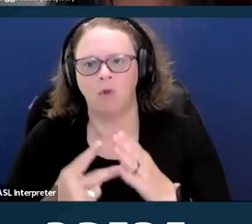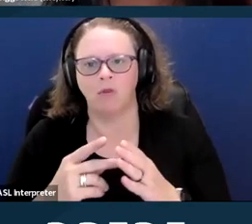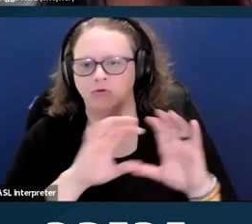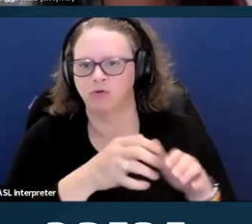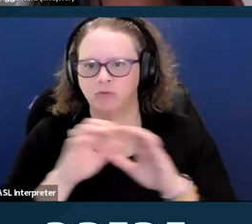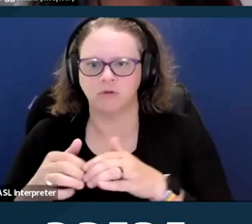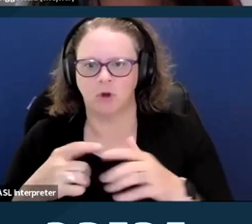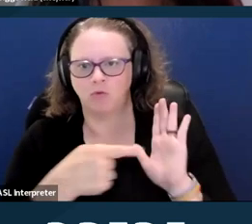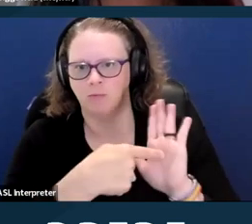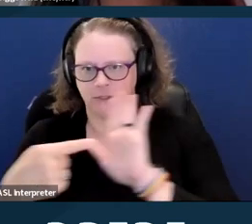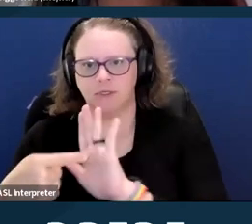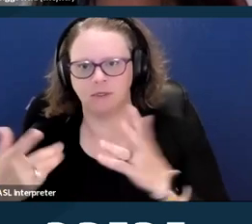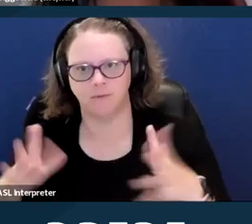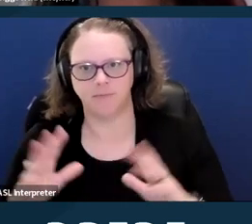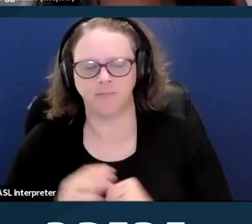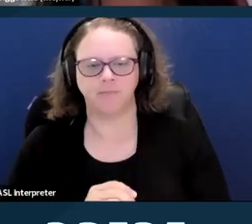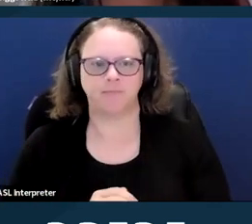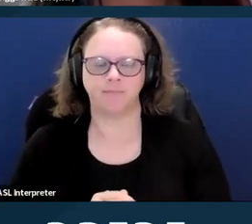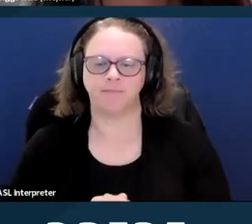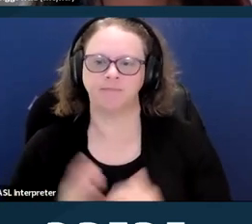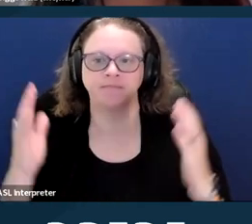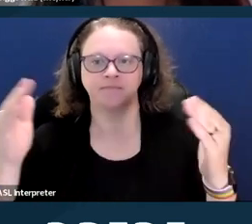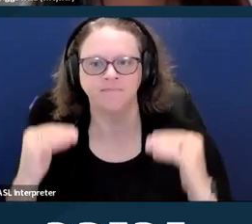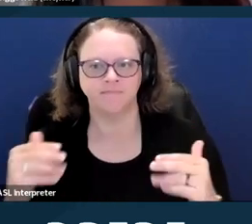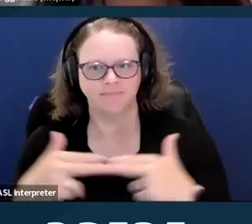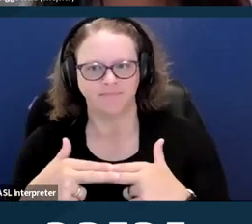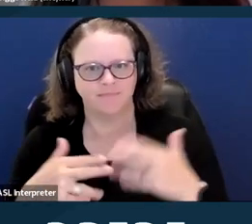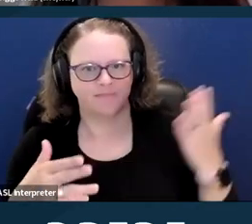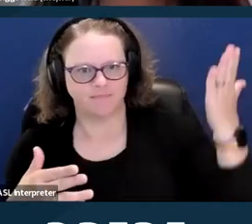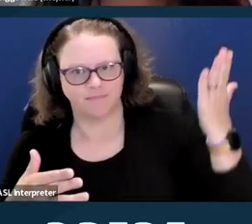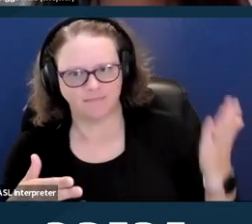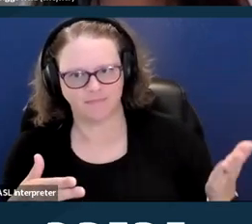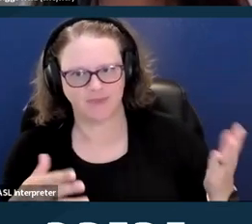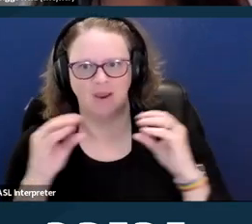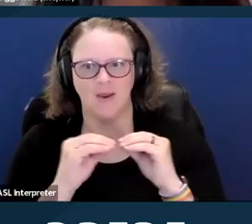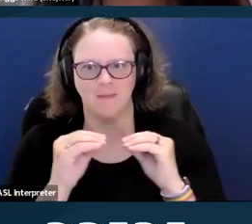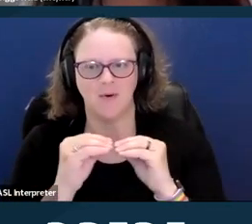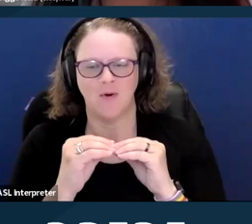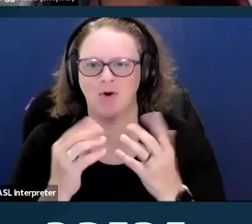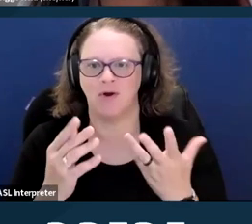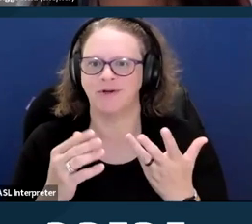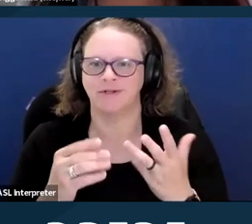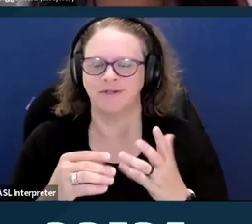So some more terminology is boiled down to basically disability is not a bad word.